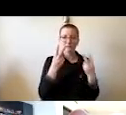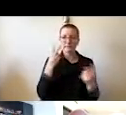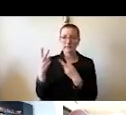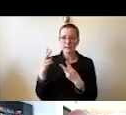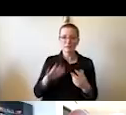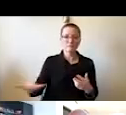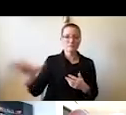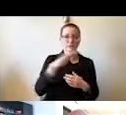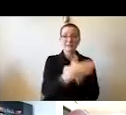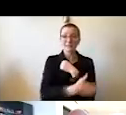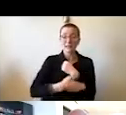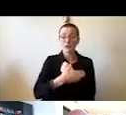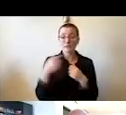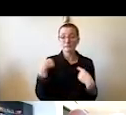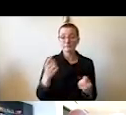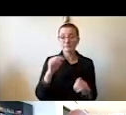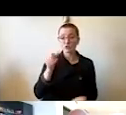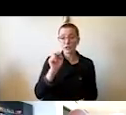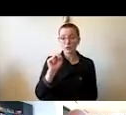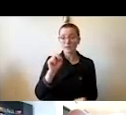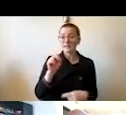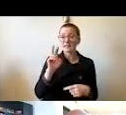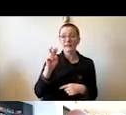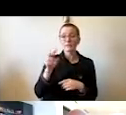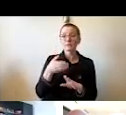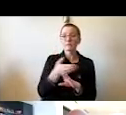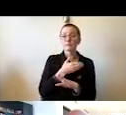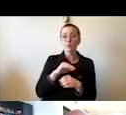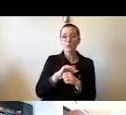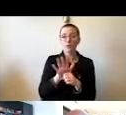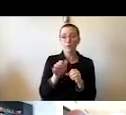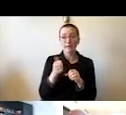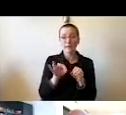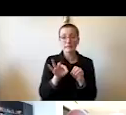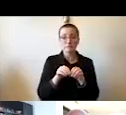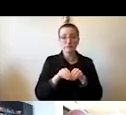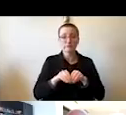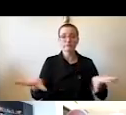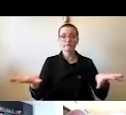since January, even before the COVID crisis that really reached this community.